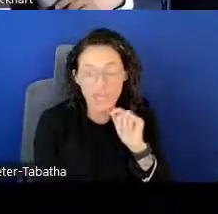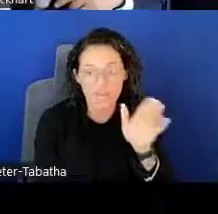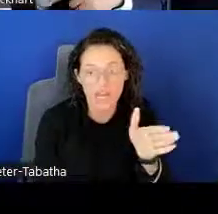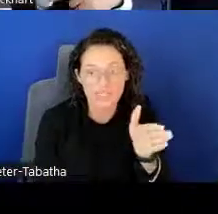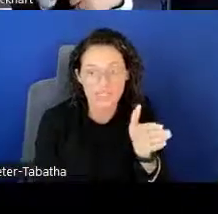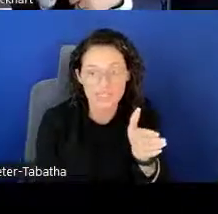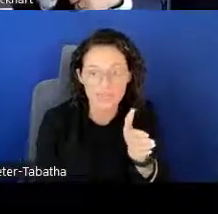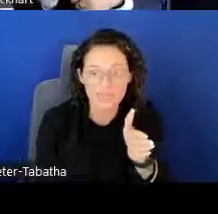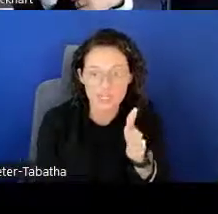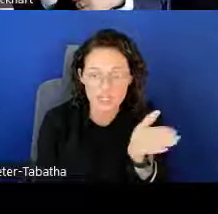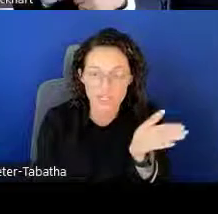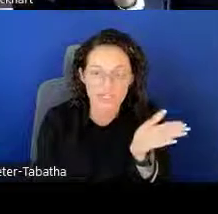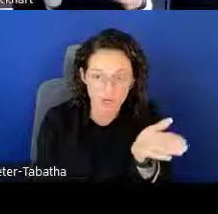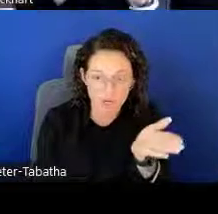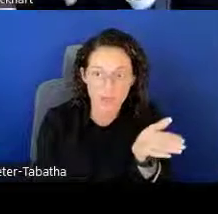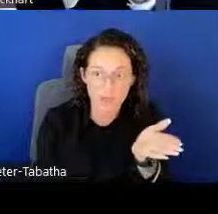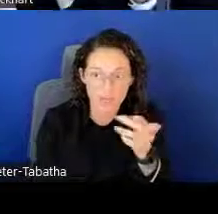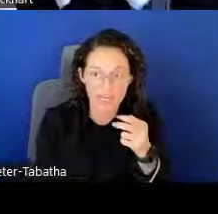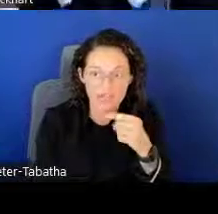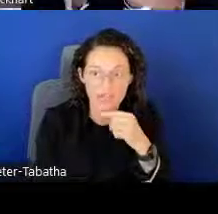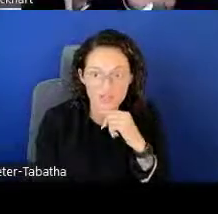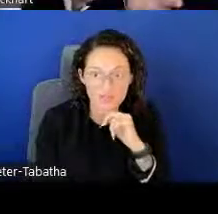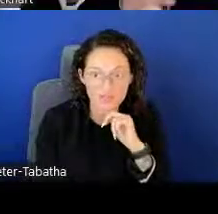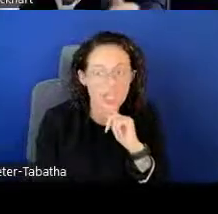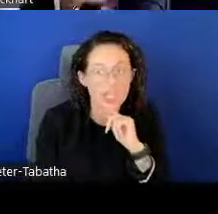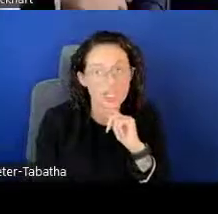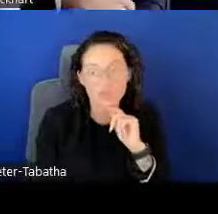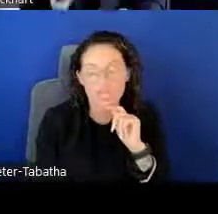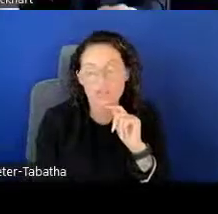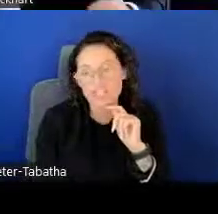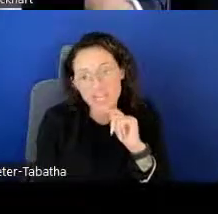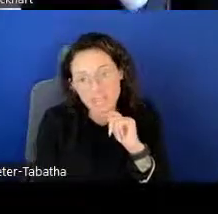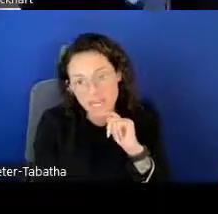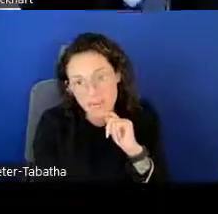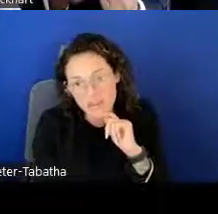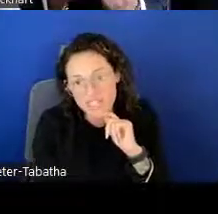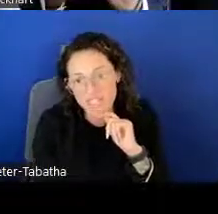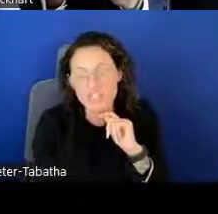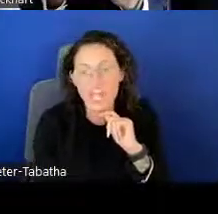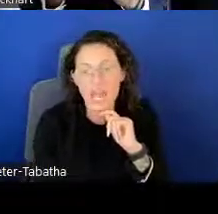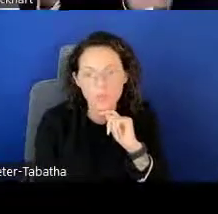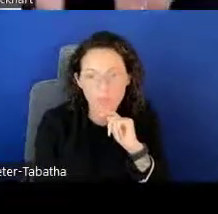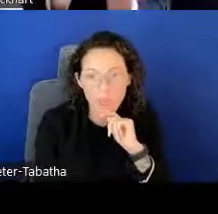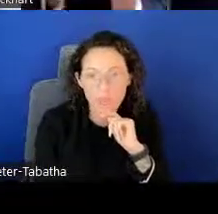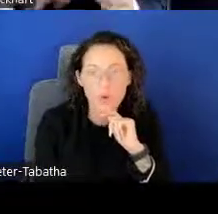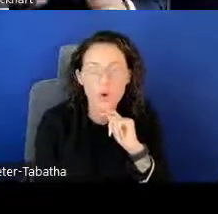and their contact information is on our webpage. And you can reach out to that person, chat with them.